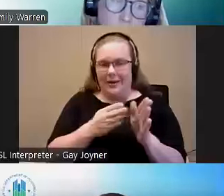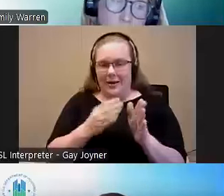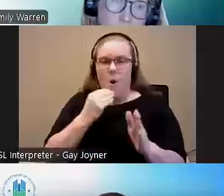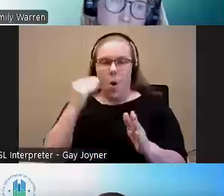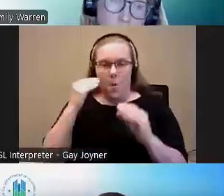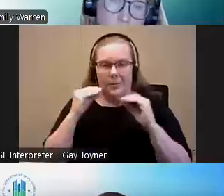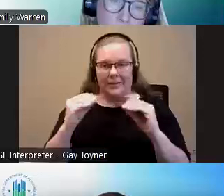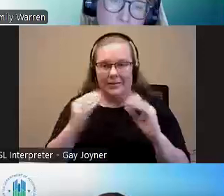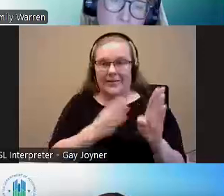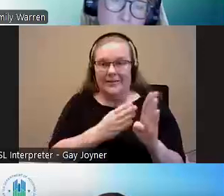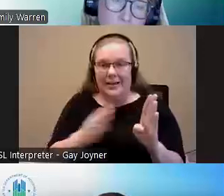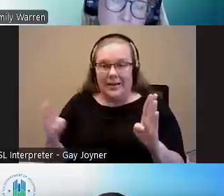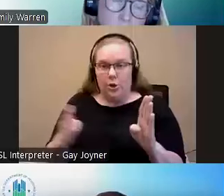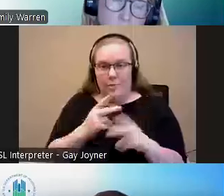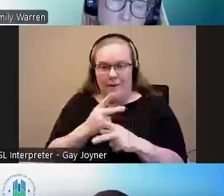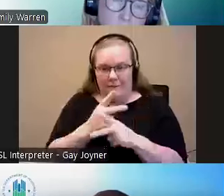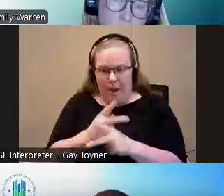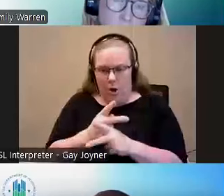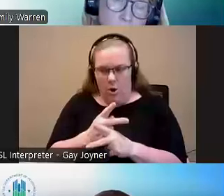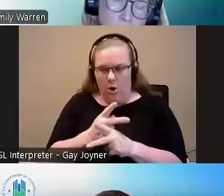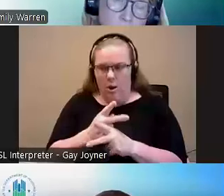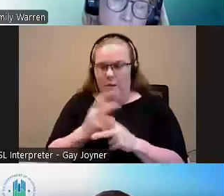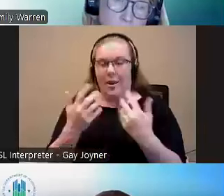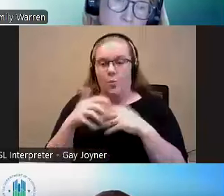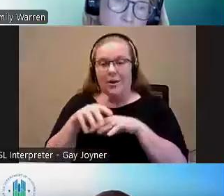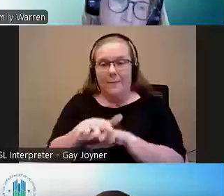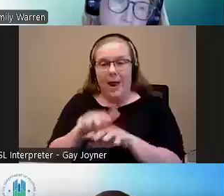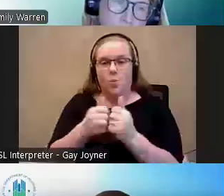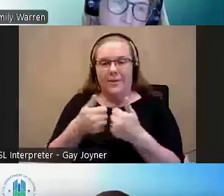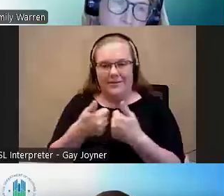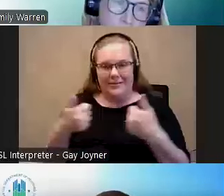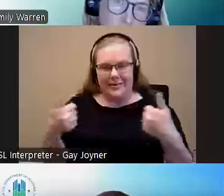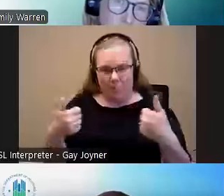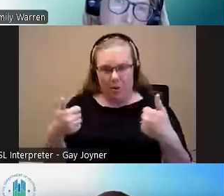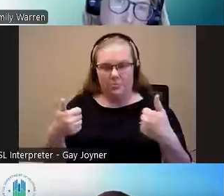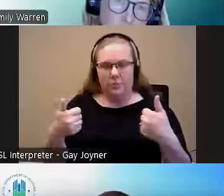With a separate waiting list, those referral preferences will essentially mean that people